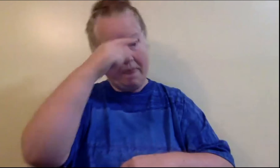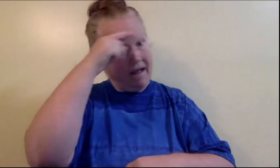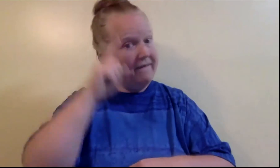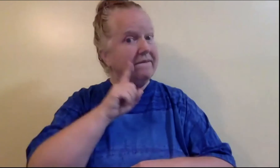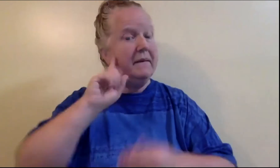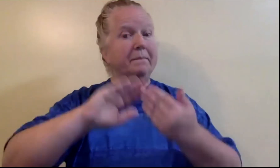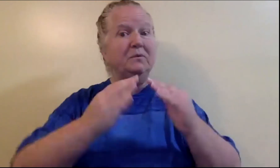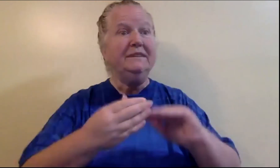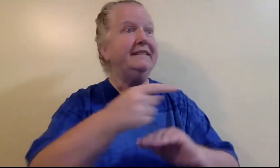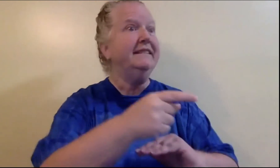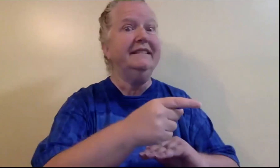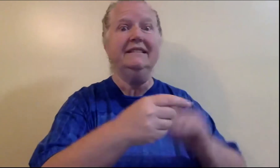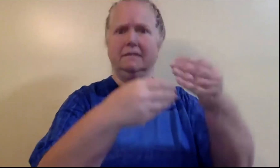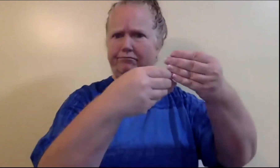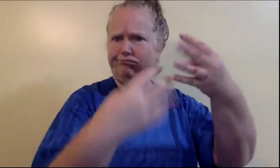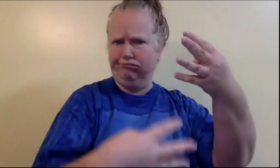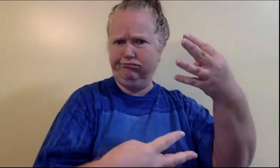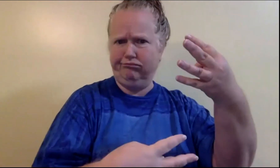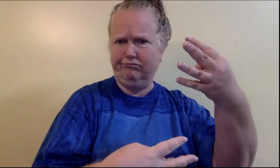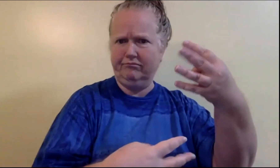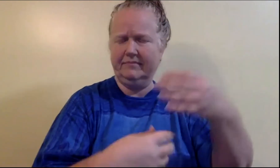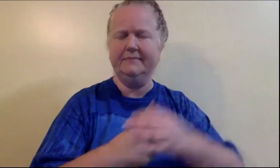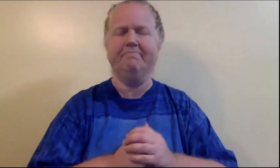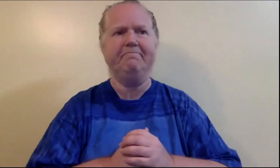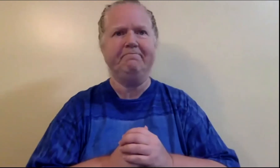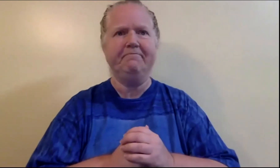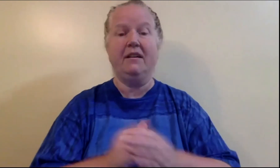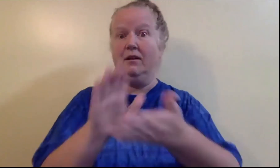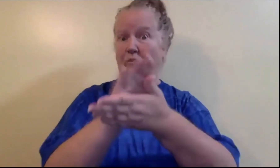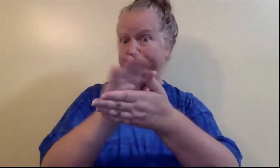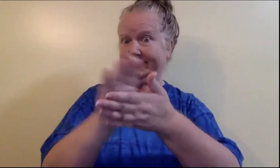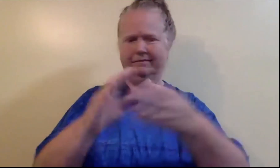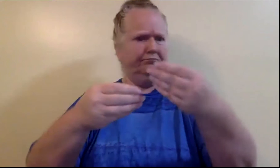I reached out to people in the Black Deaf community and asked for their advice. They gave me lists of different resources.